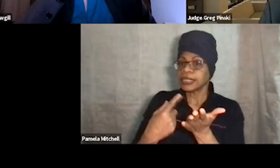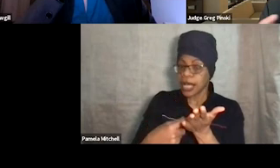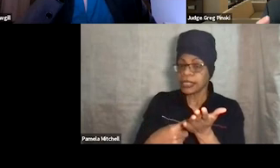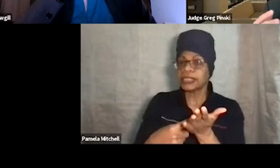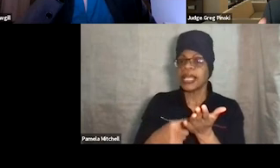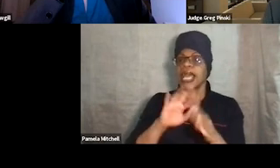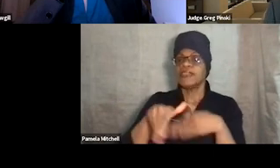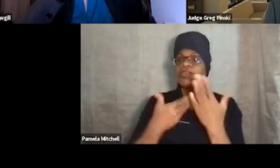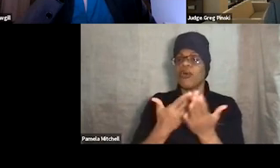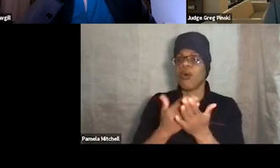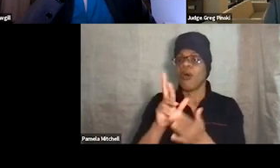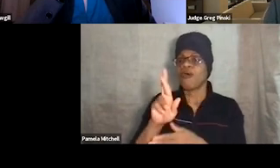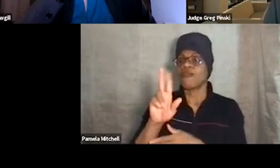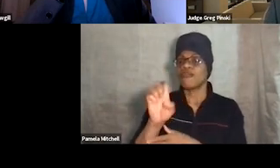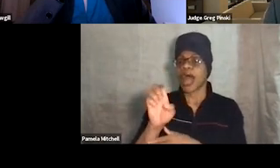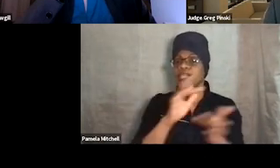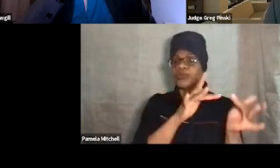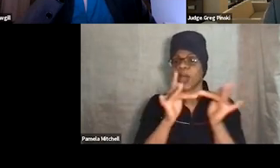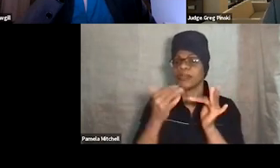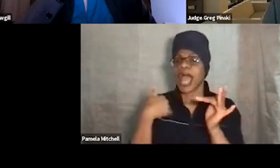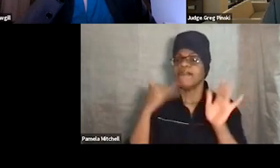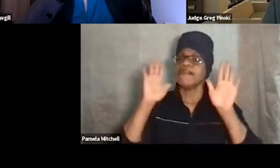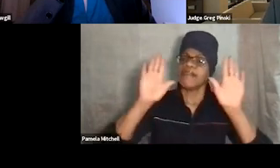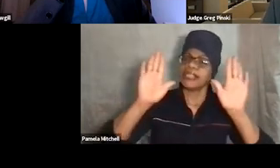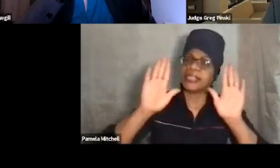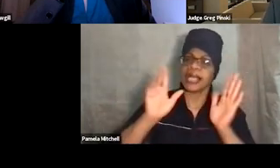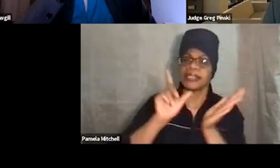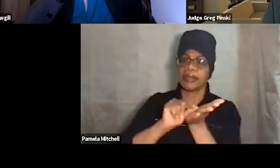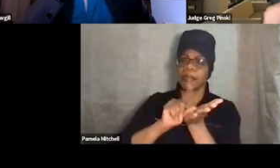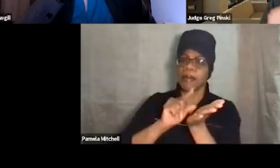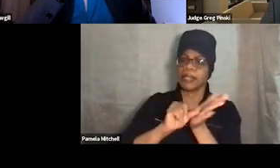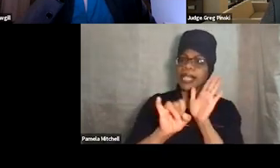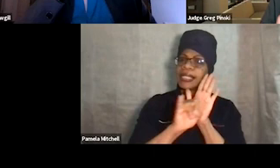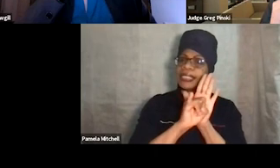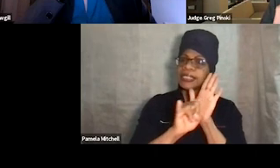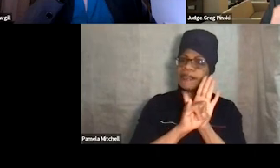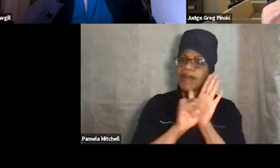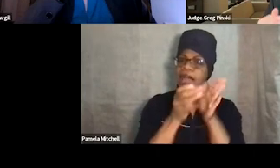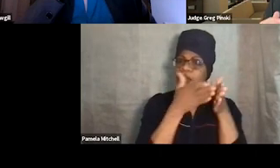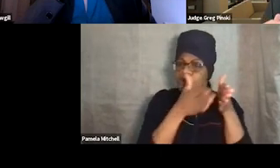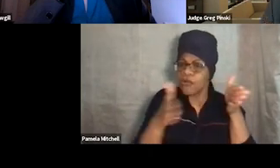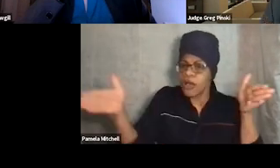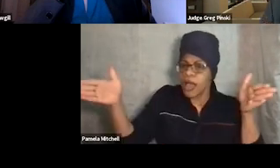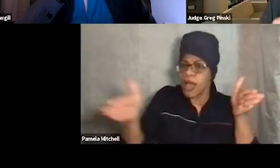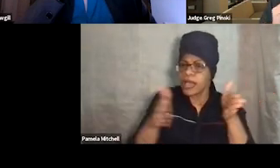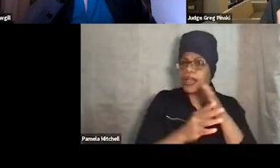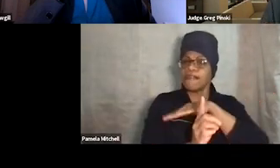there is a fantastic publication identifying a wide range of incentives and sanctions